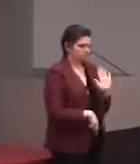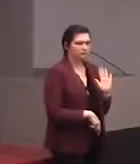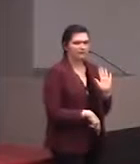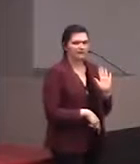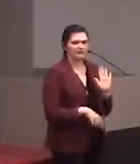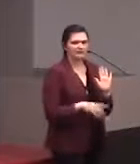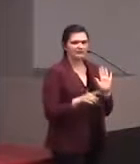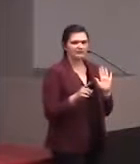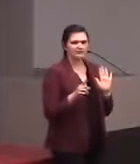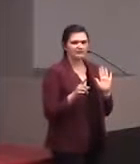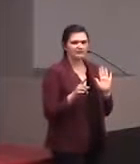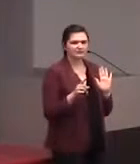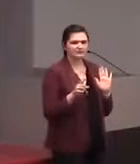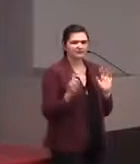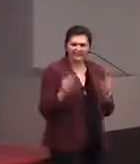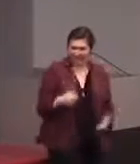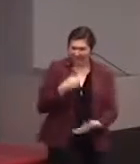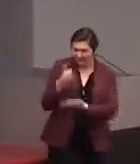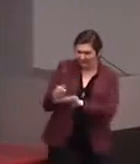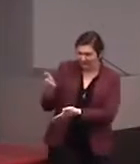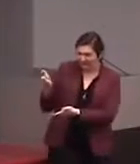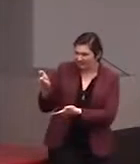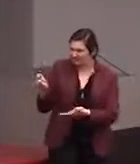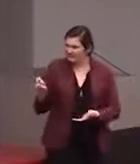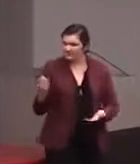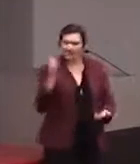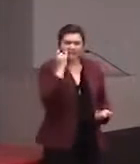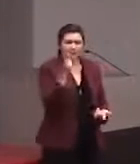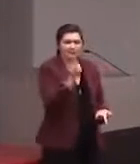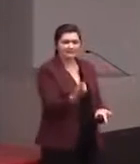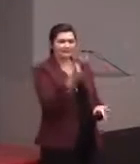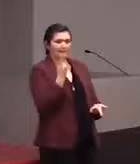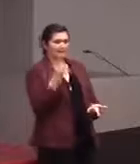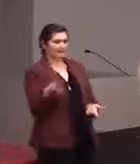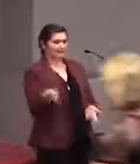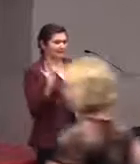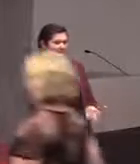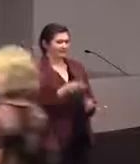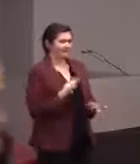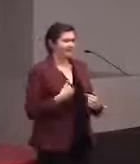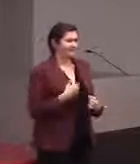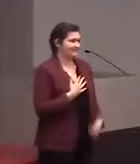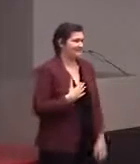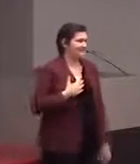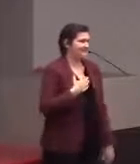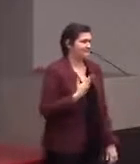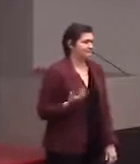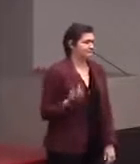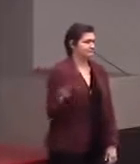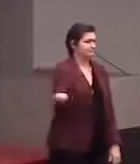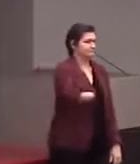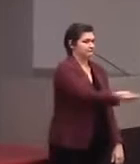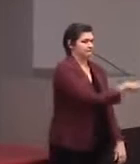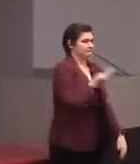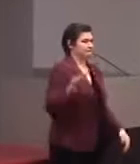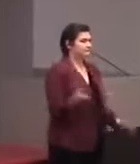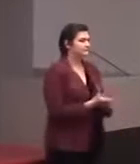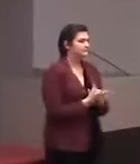[Audience Member] Do you need help? Yeah, if someone wouldn't mind being the passer, that would be great, thank you. [Audience Member] Can I ask a question? Sorry to interrupt.